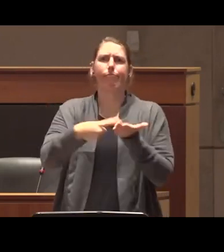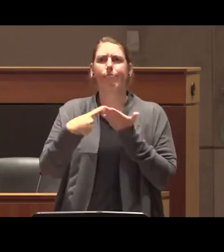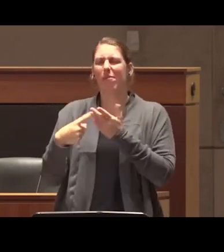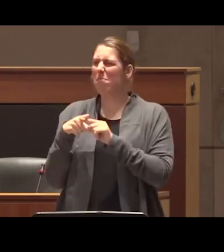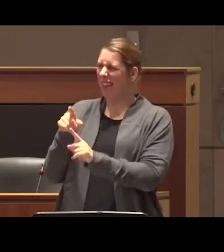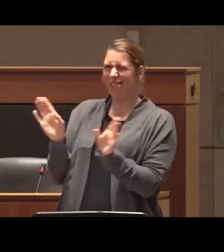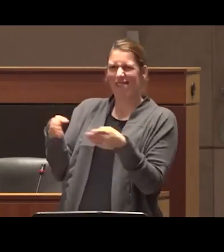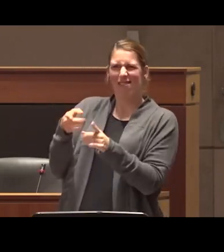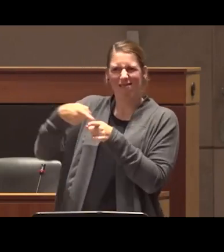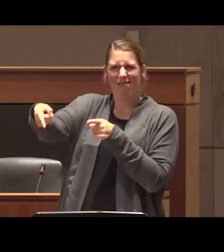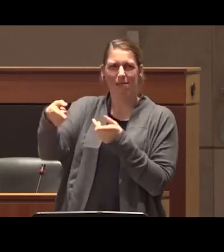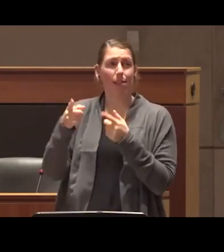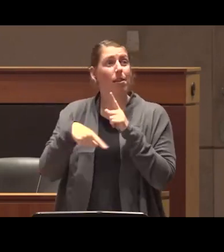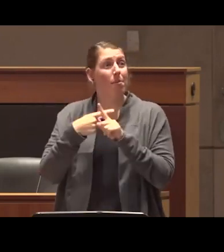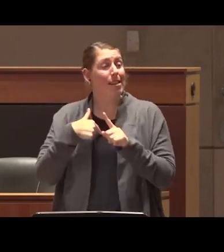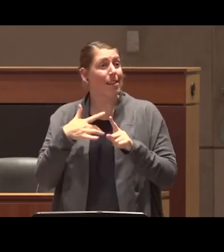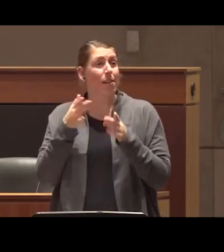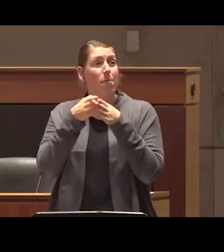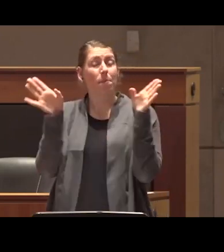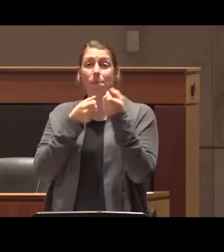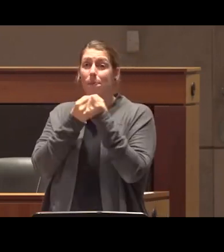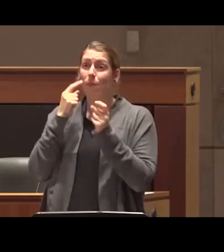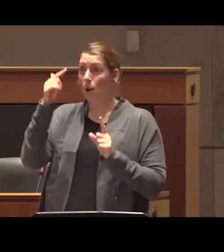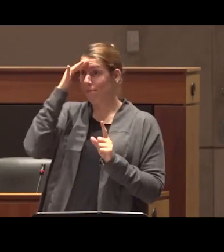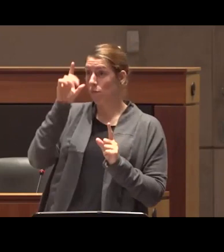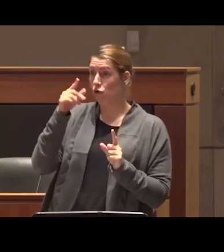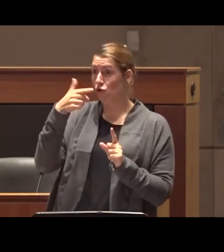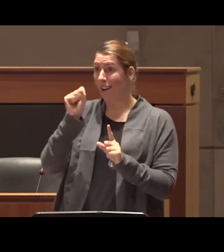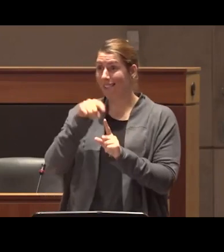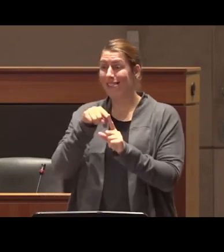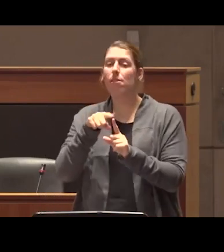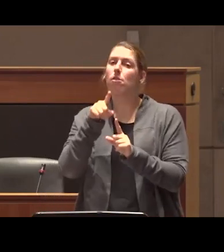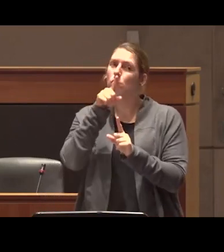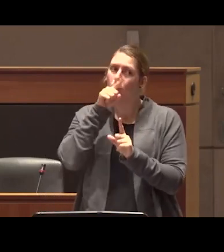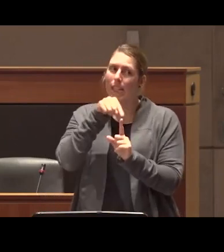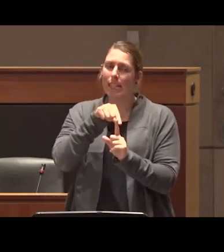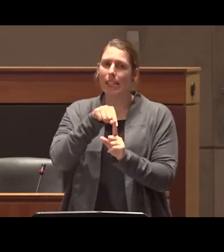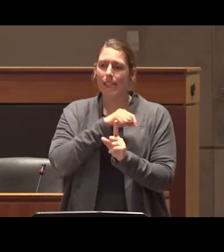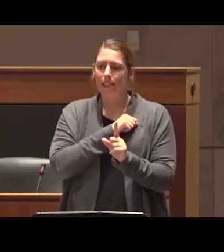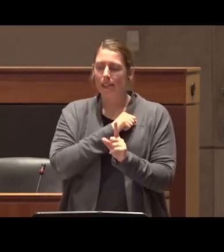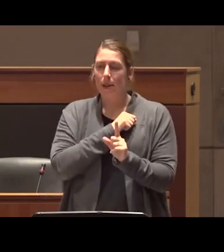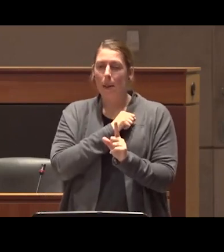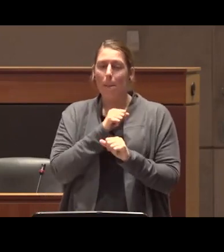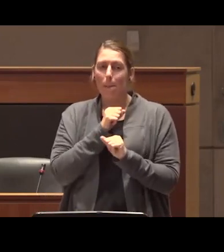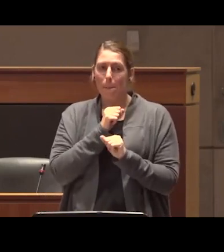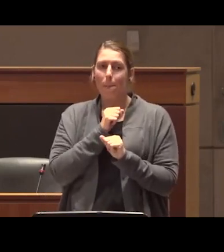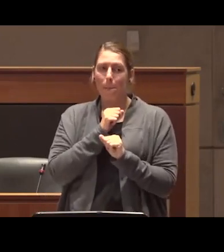think some of the public support we have seen for psychedelics has been directly generated on the